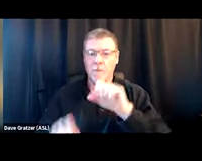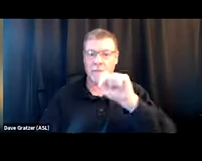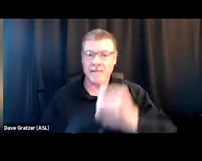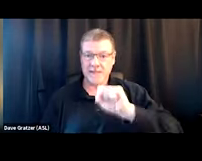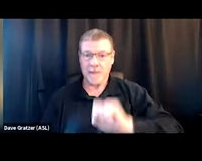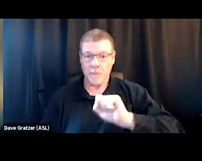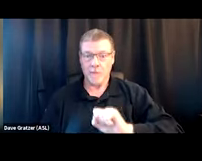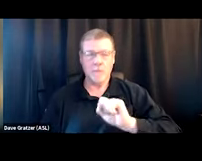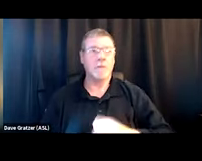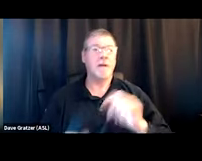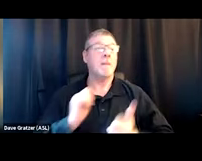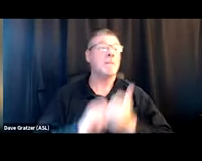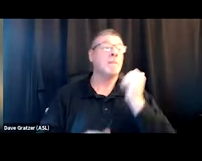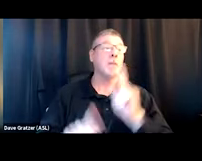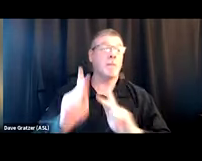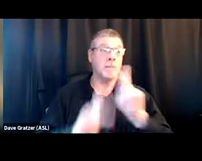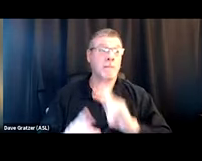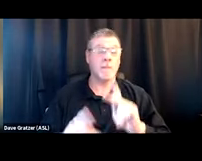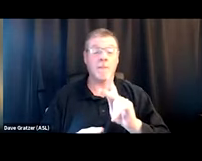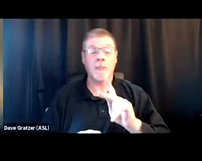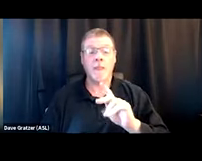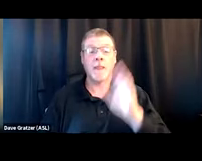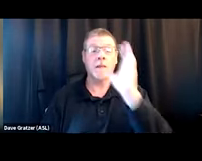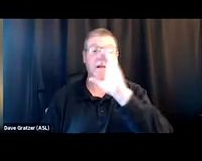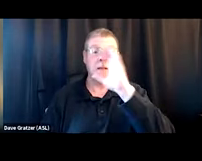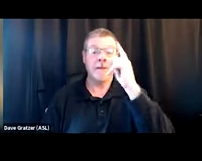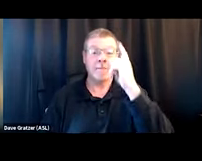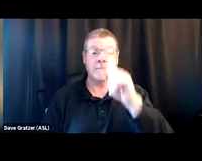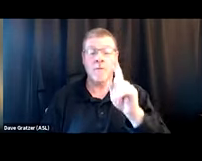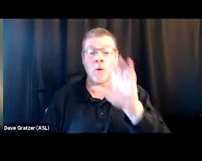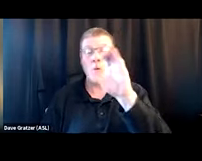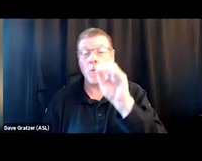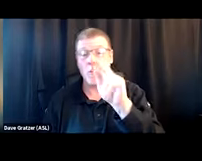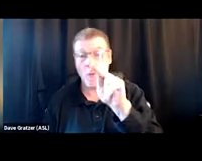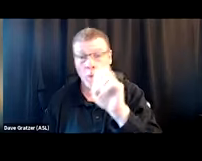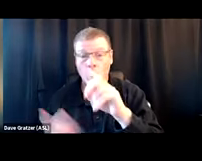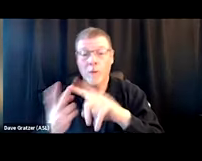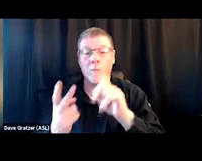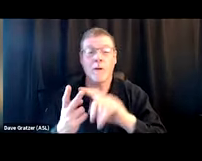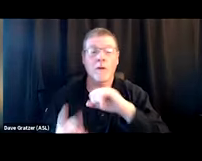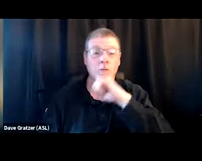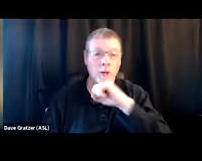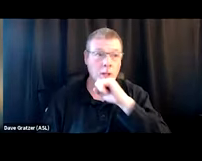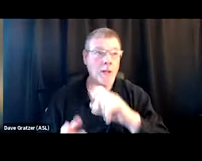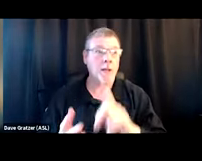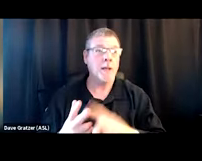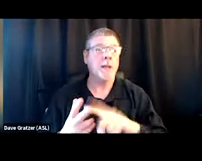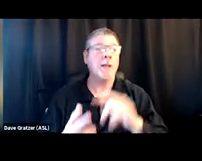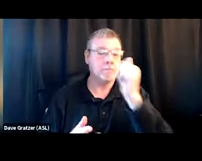most of their folks overdosing are "seeking coke and crack, so this allows us to engage better with smokers and help 'em get test strips."